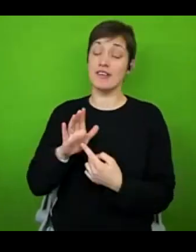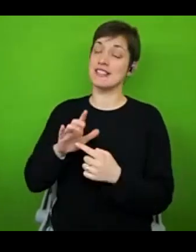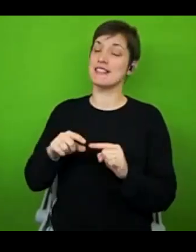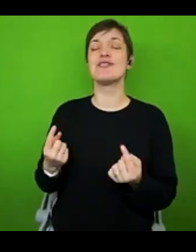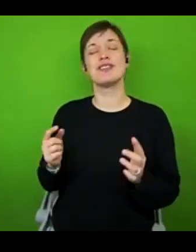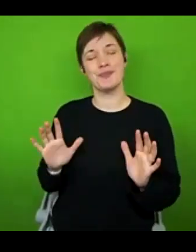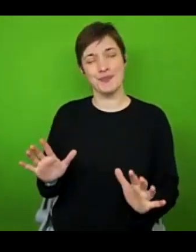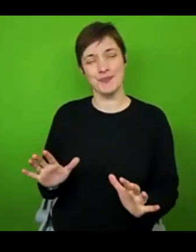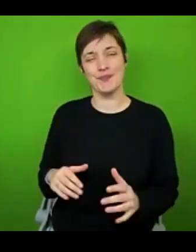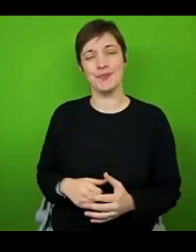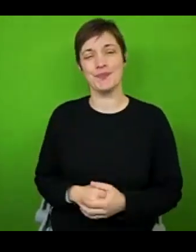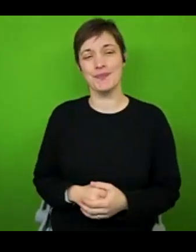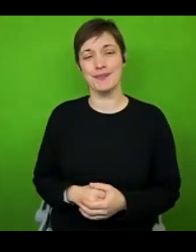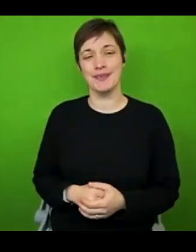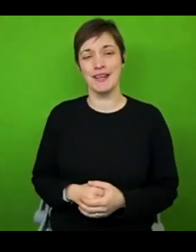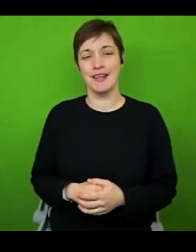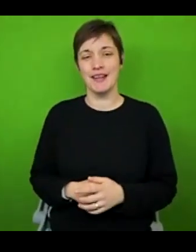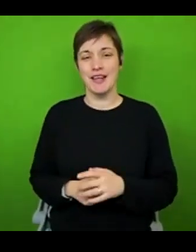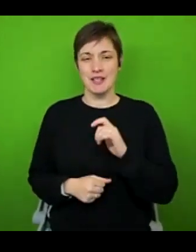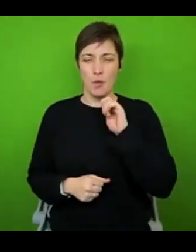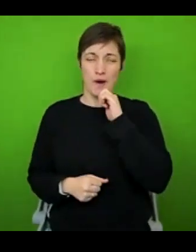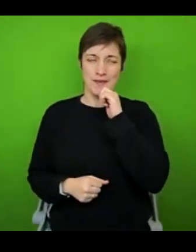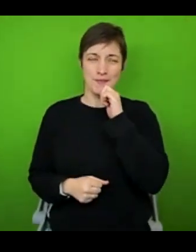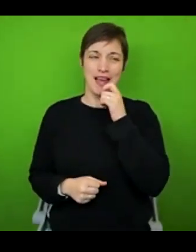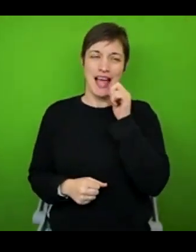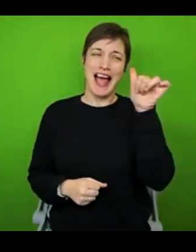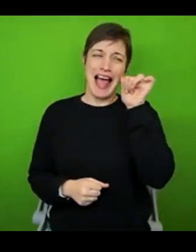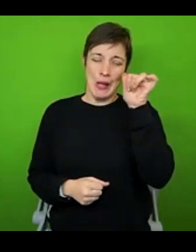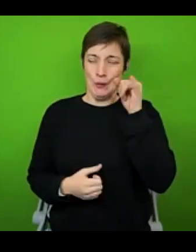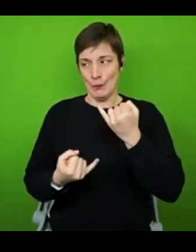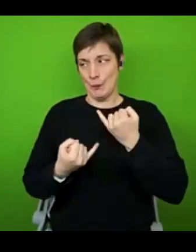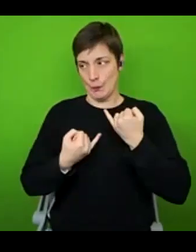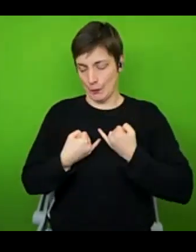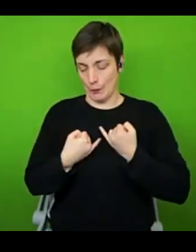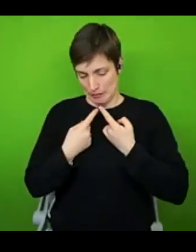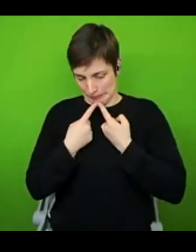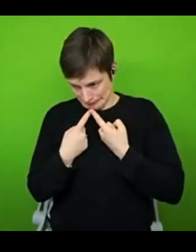So I am possibly going to be a little bit of a hypocrite with this one because for me, a lot of my goals do revolve around